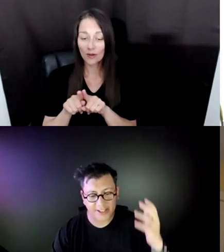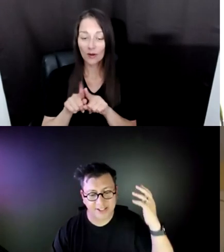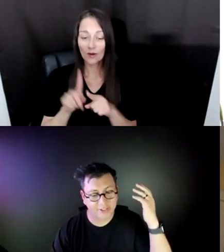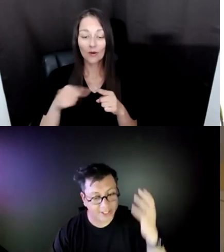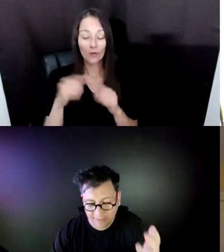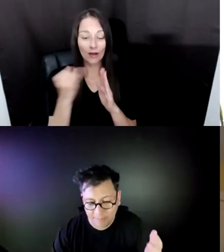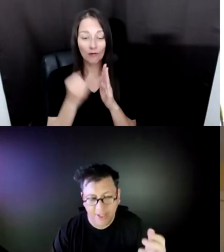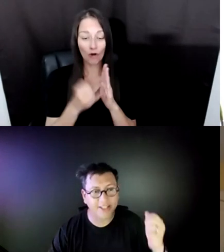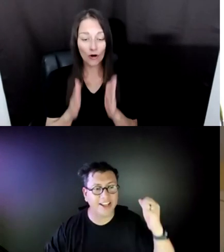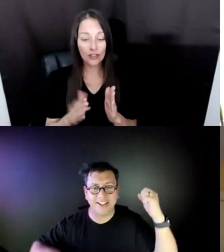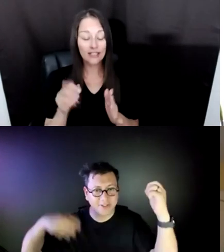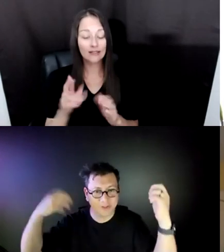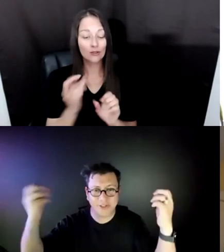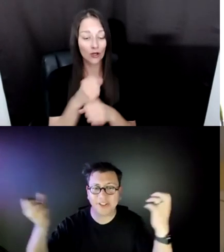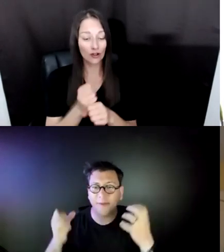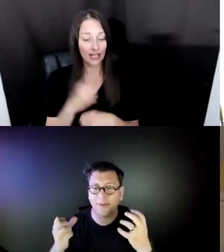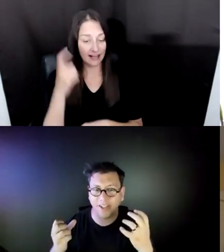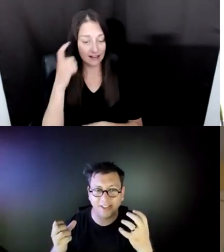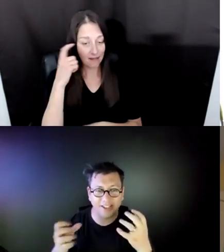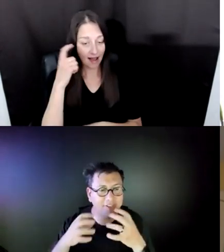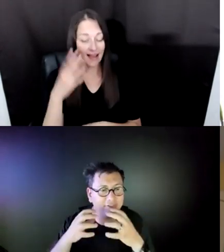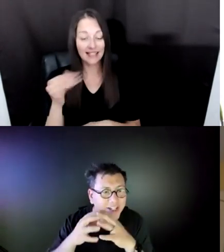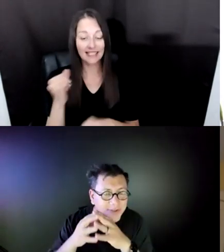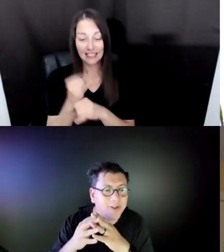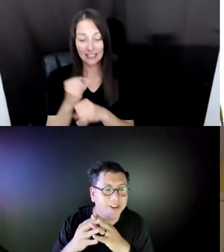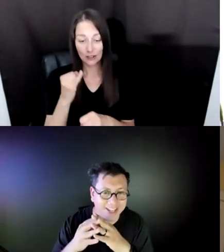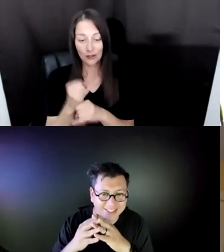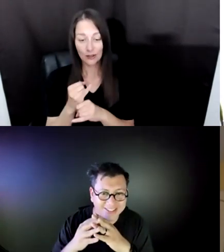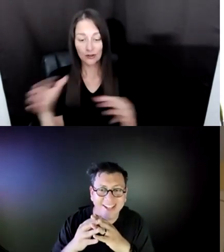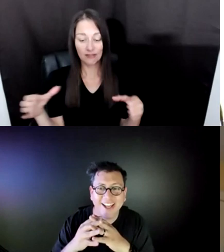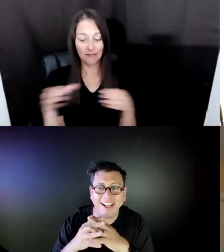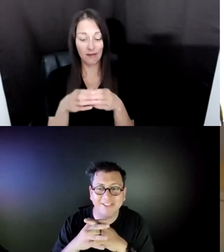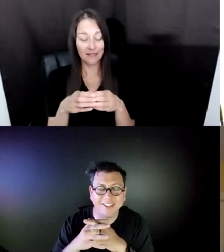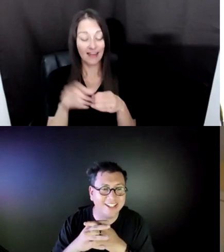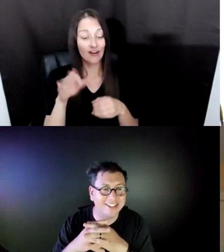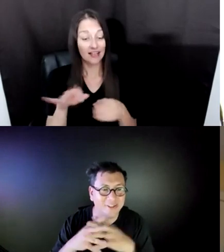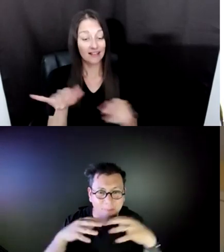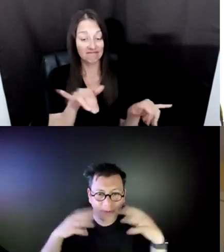CREATIVE MIND, AND AN INSTITUTION COMES TOGETHER IF THE VALUES CONNECT AND IF THEY CAN OPENLY